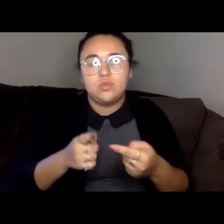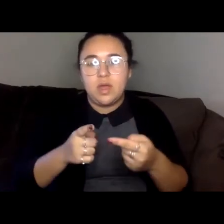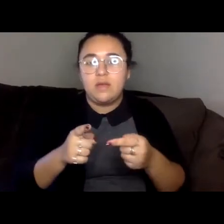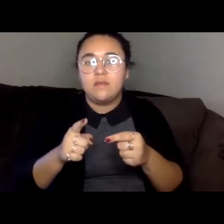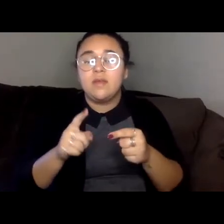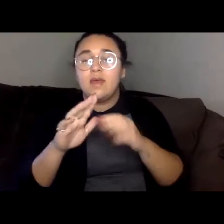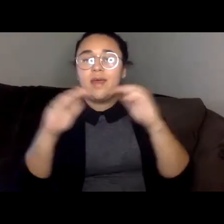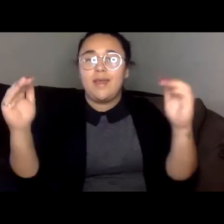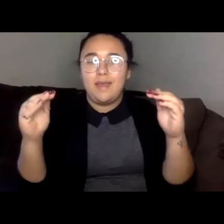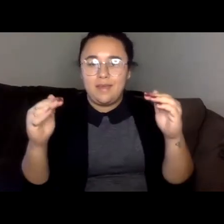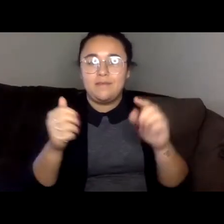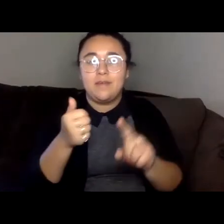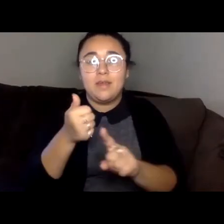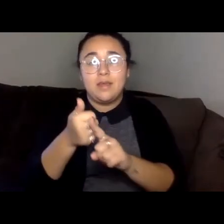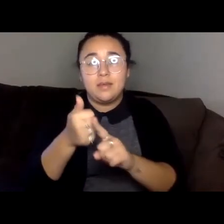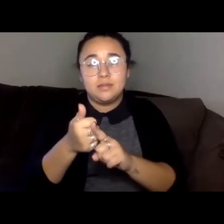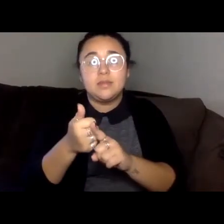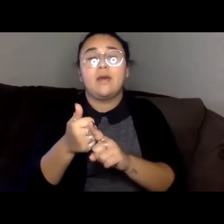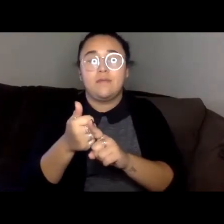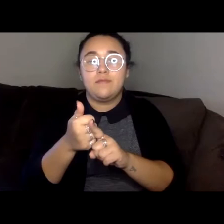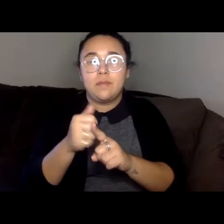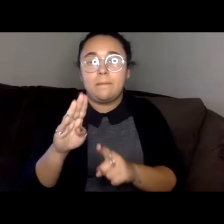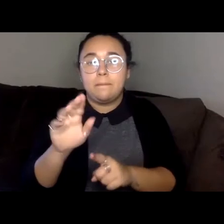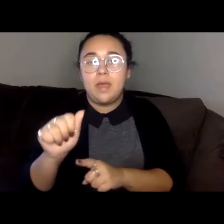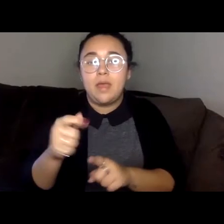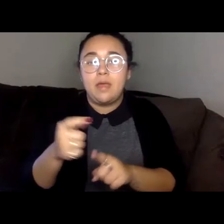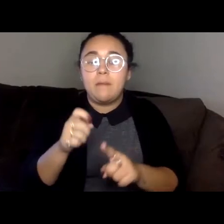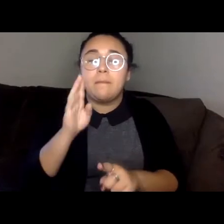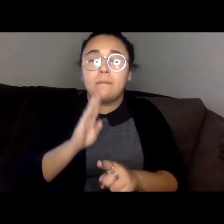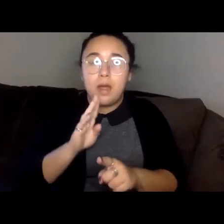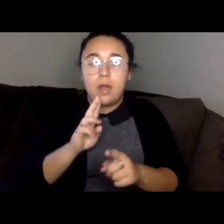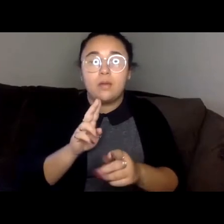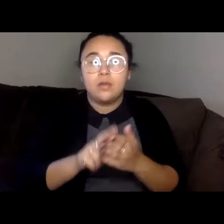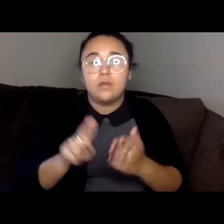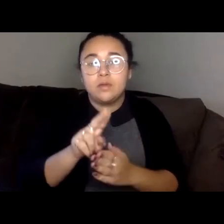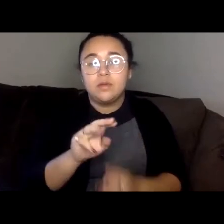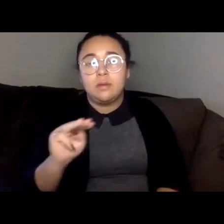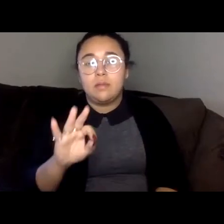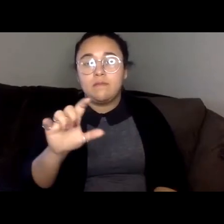She has a BA from Brown University, and MFA from the University of Notre DOM, and a PhD